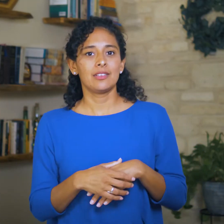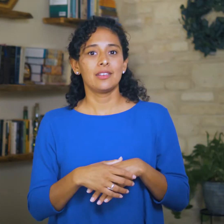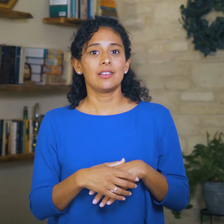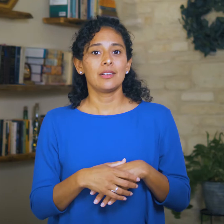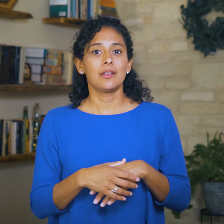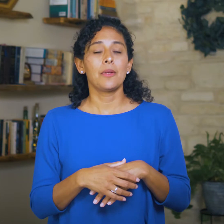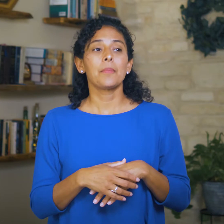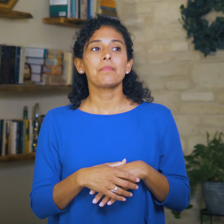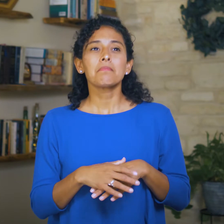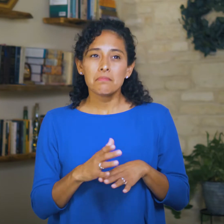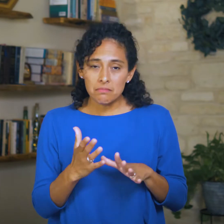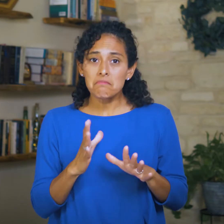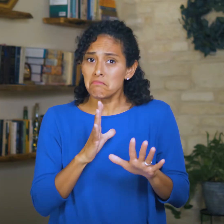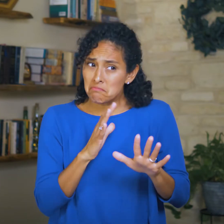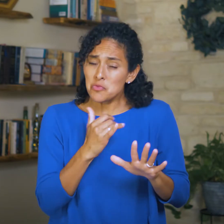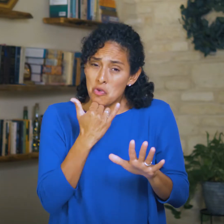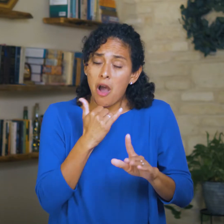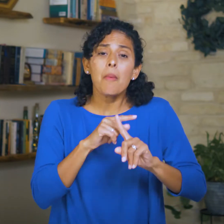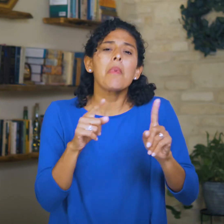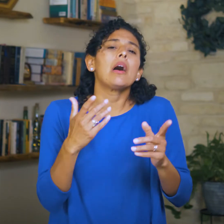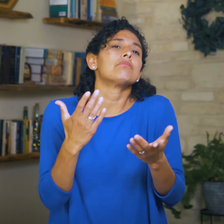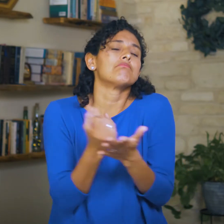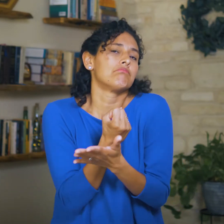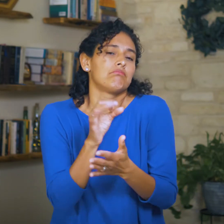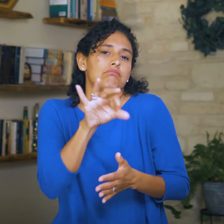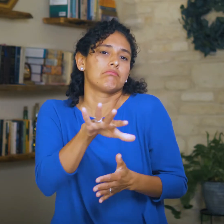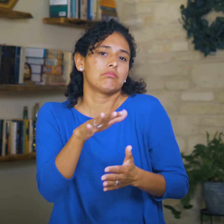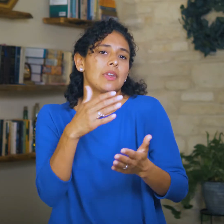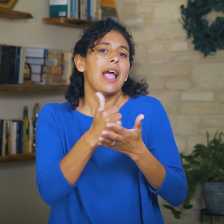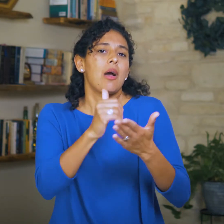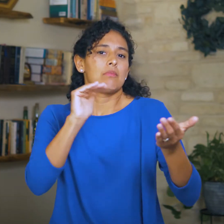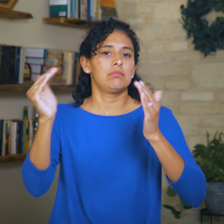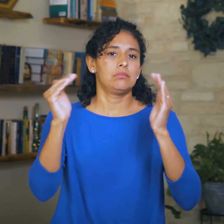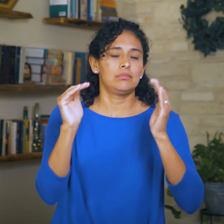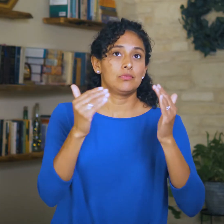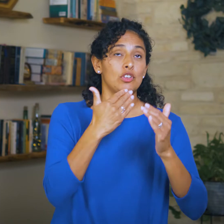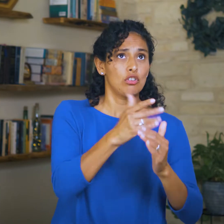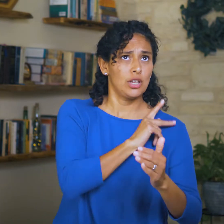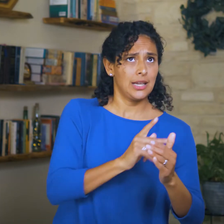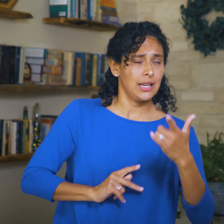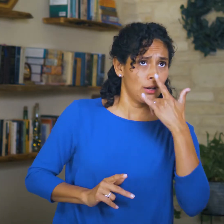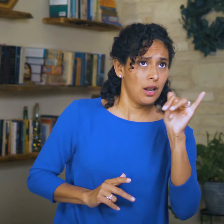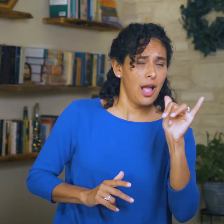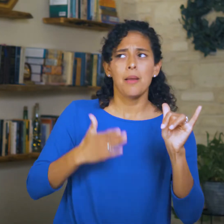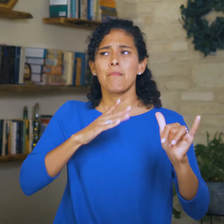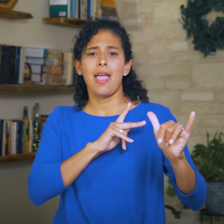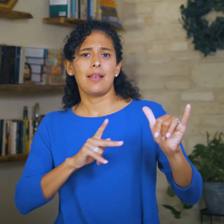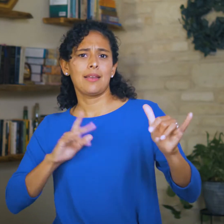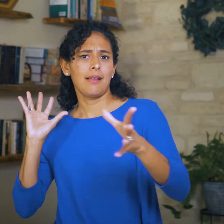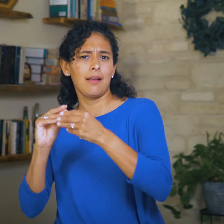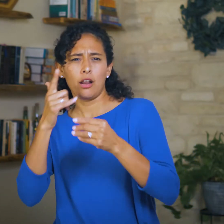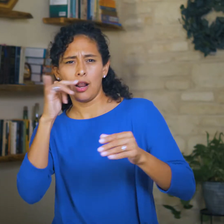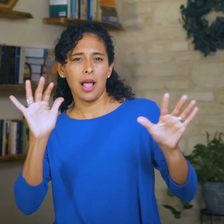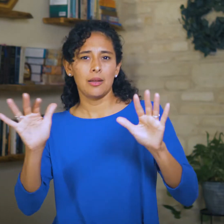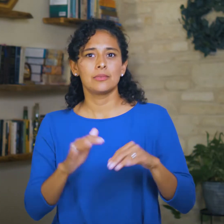except it will be a good one to contrast all the bad ones they’ve experienced.